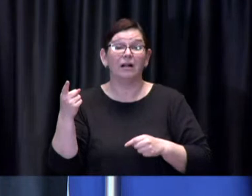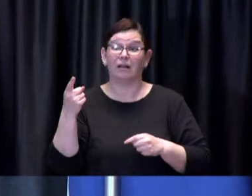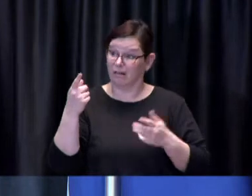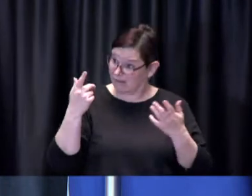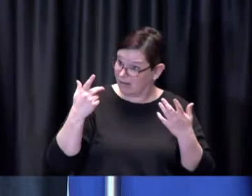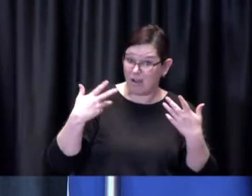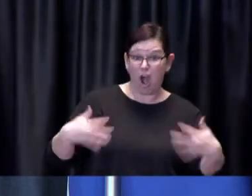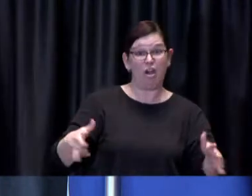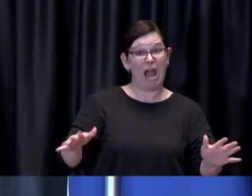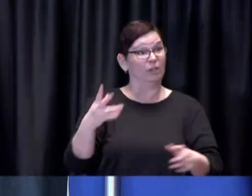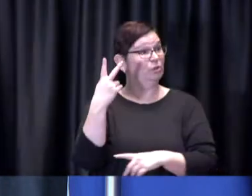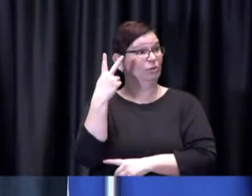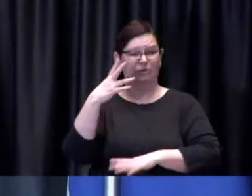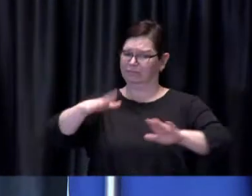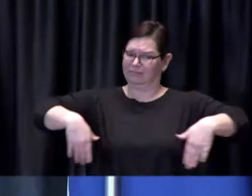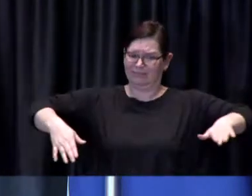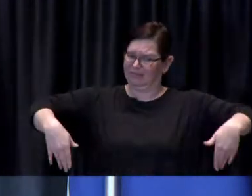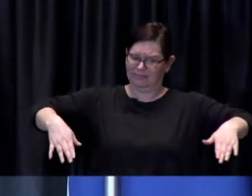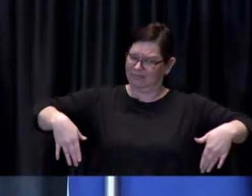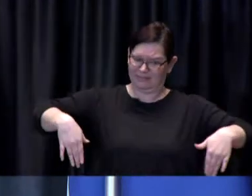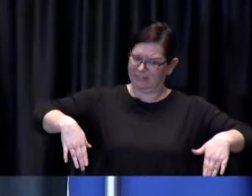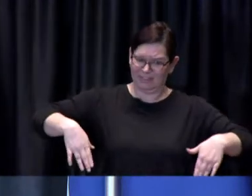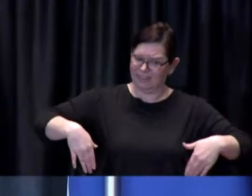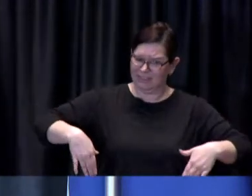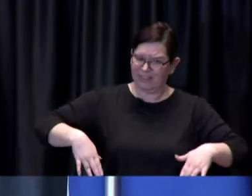We'll get there, but we're not there now.